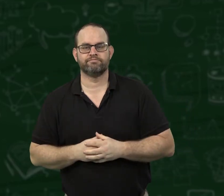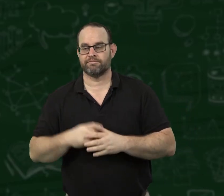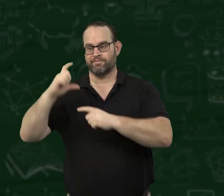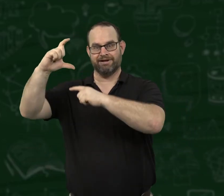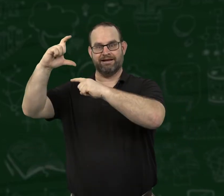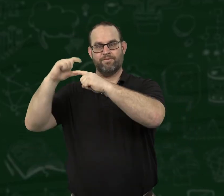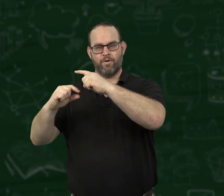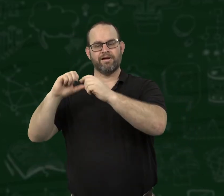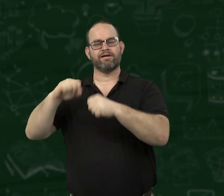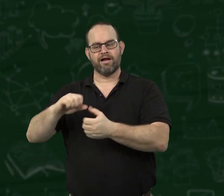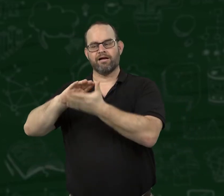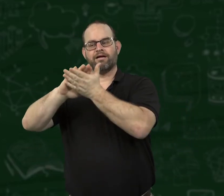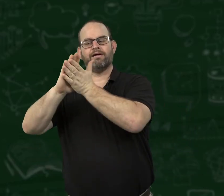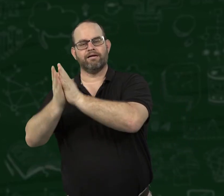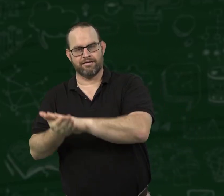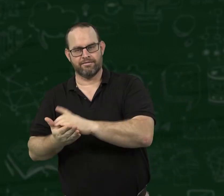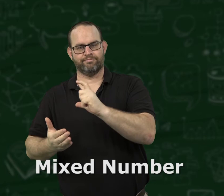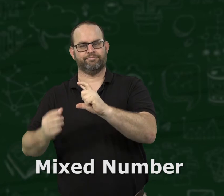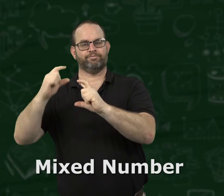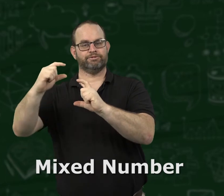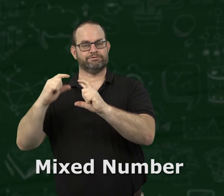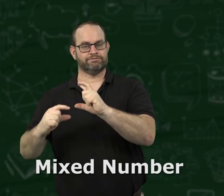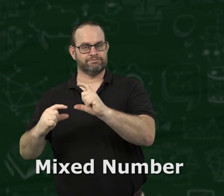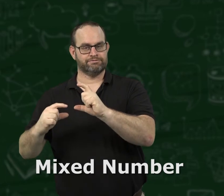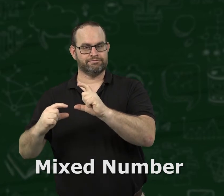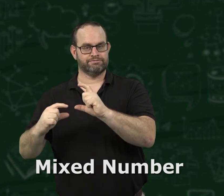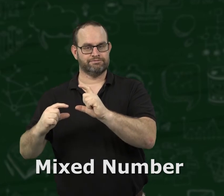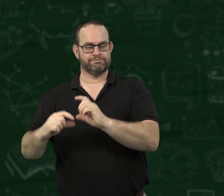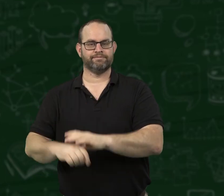Improper fractions can be converted into mixed numbers.